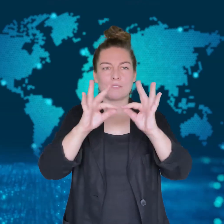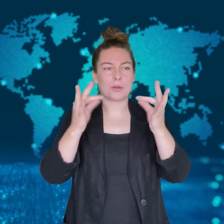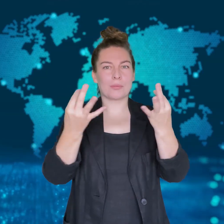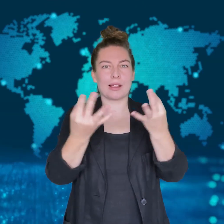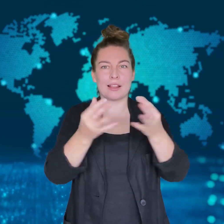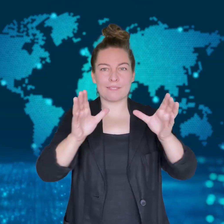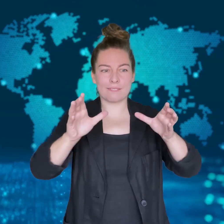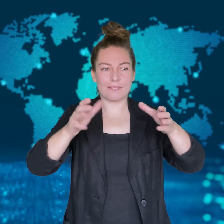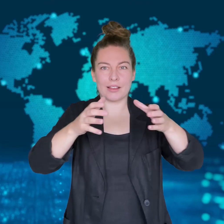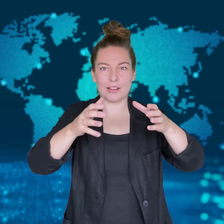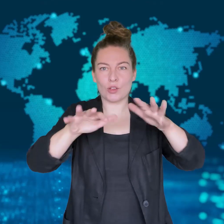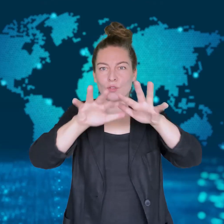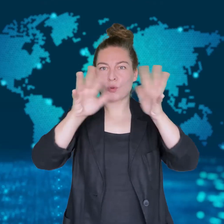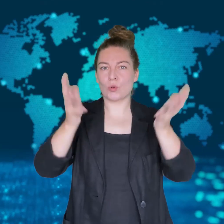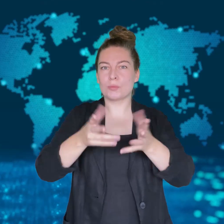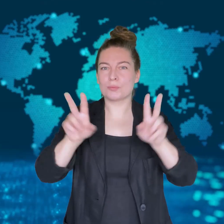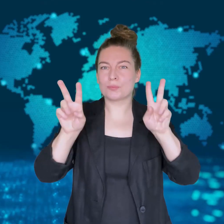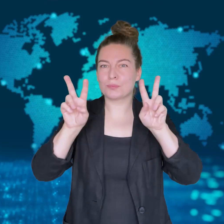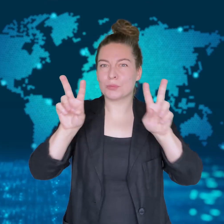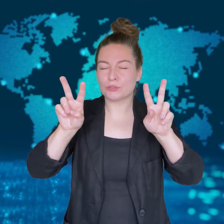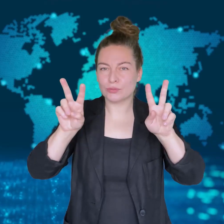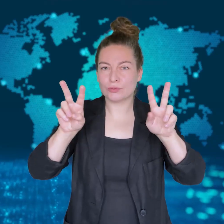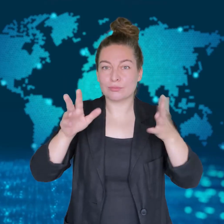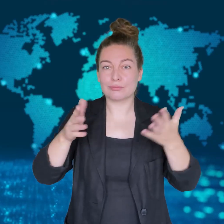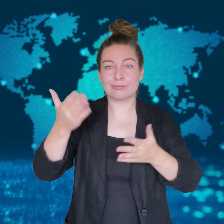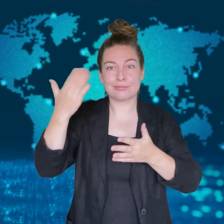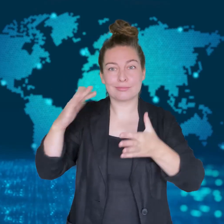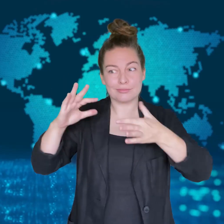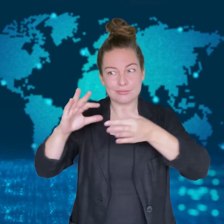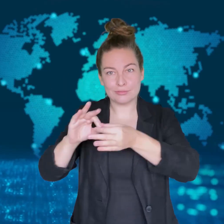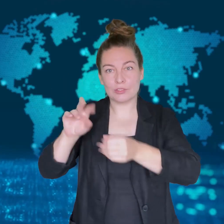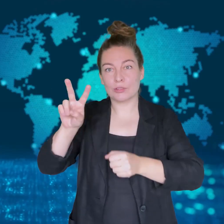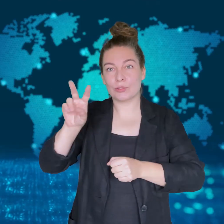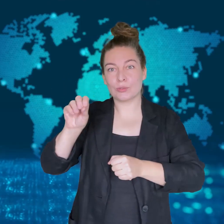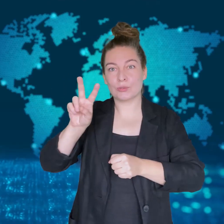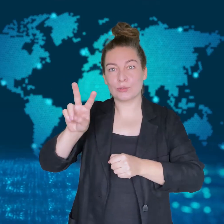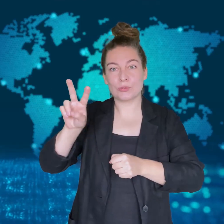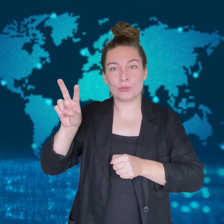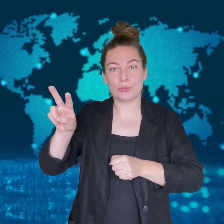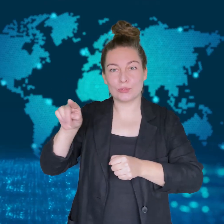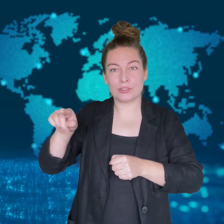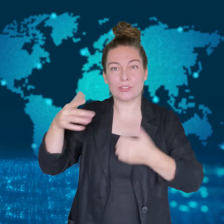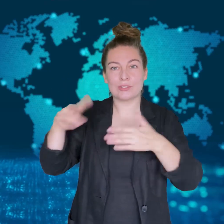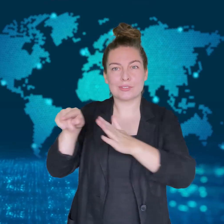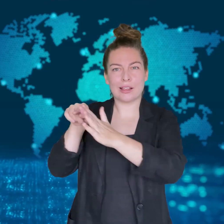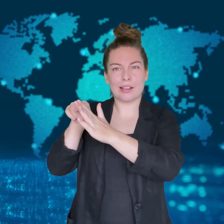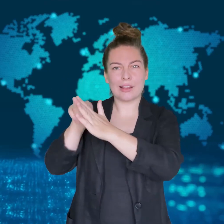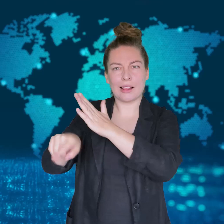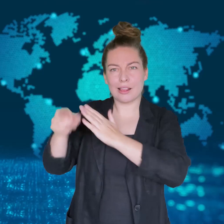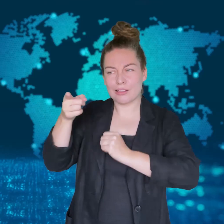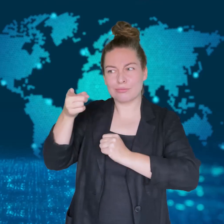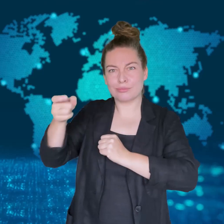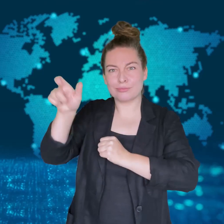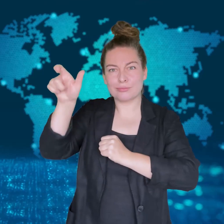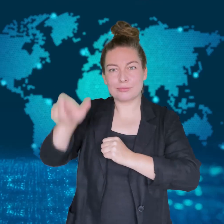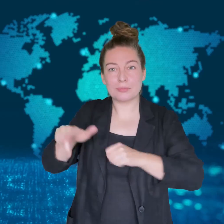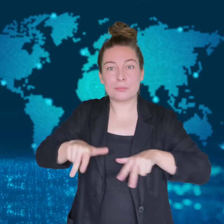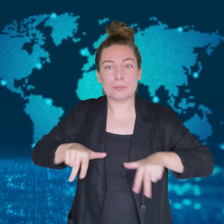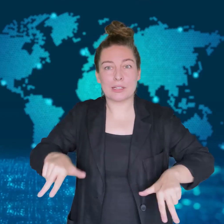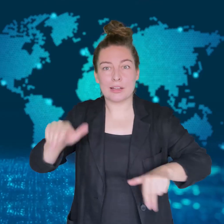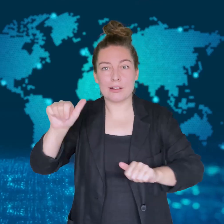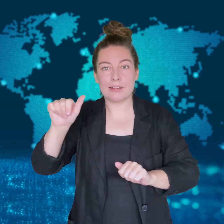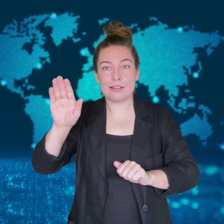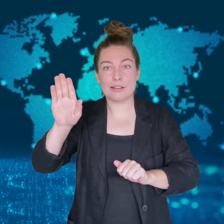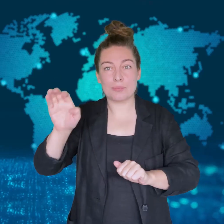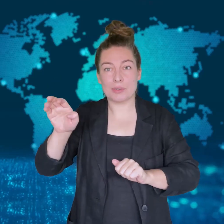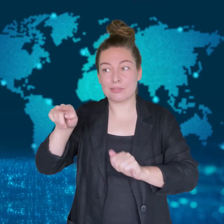The church - formerly known as the Family Federation for World Peace -